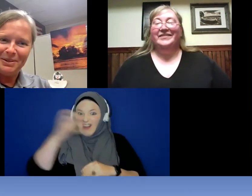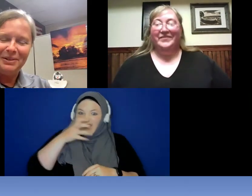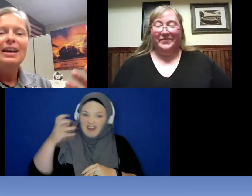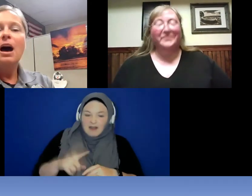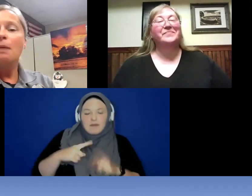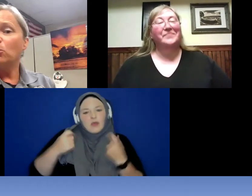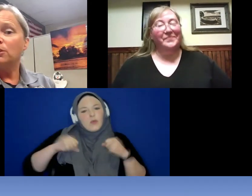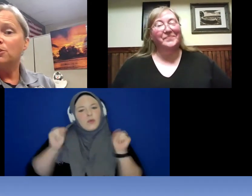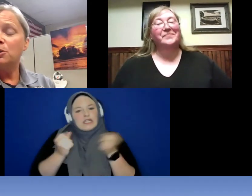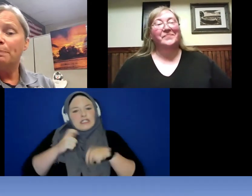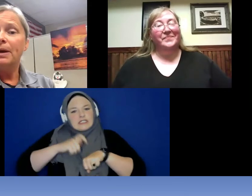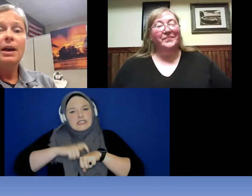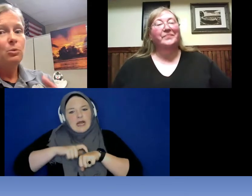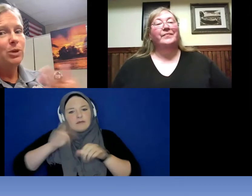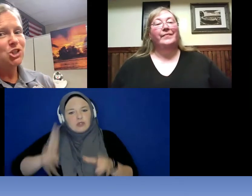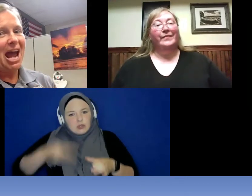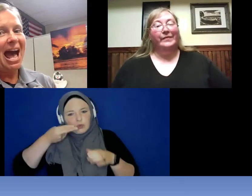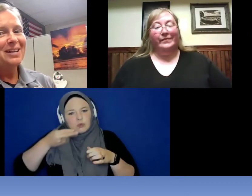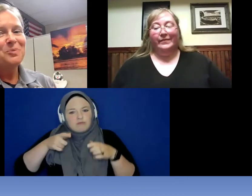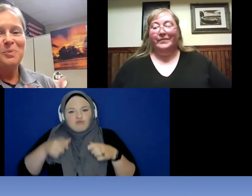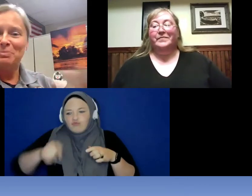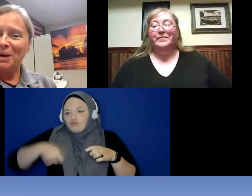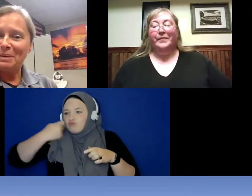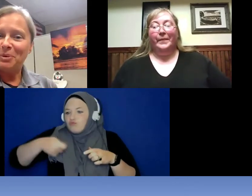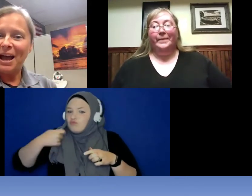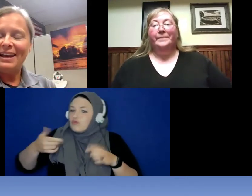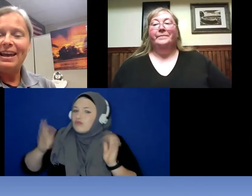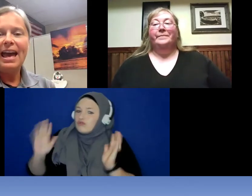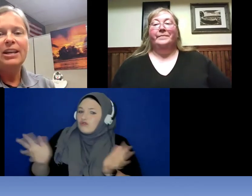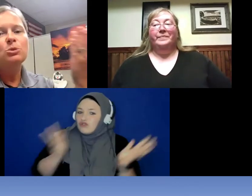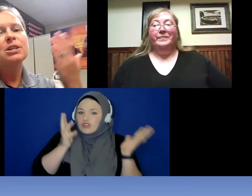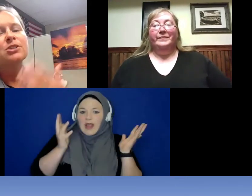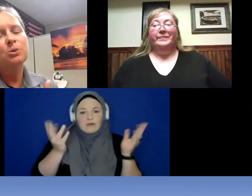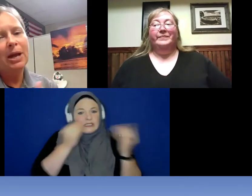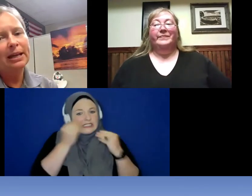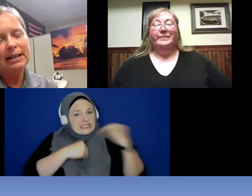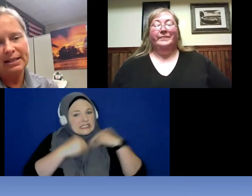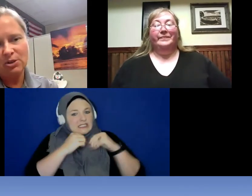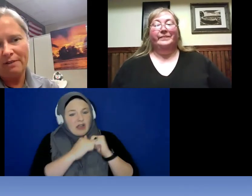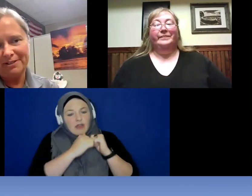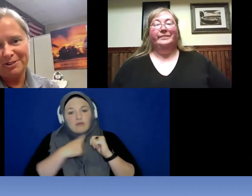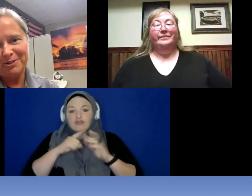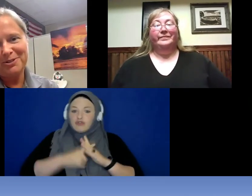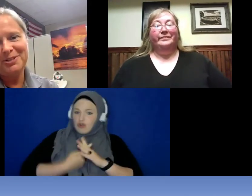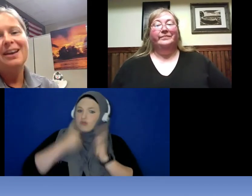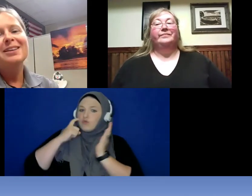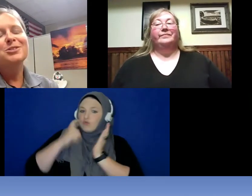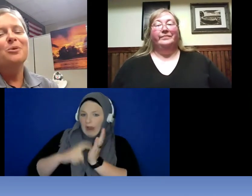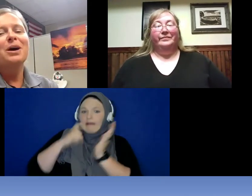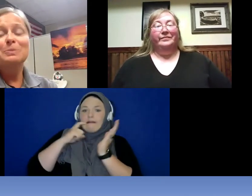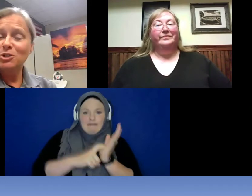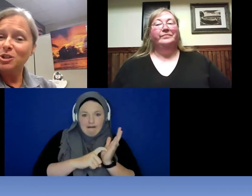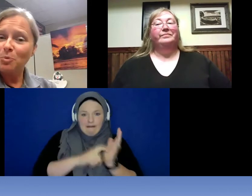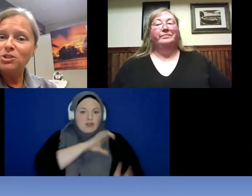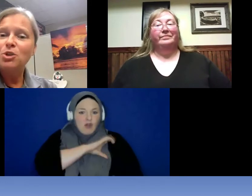, a bowl of soup, we chat, we break bread and you start to recognize sfs especially the ones who